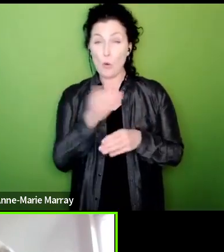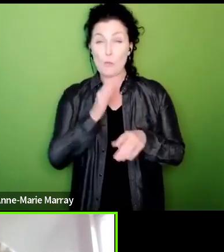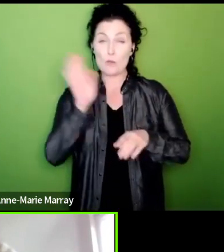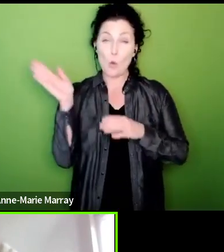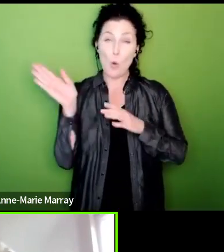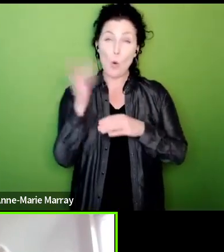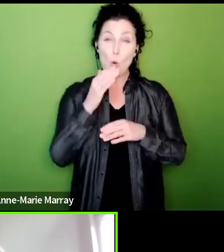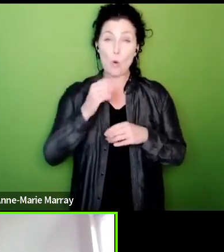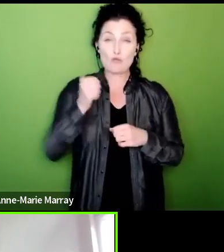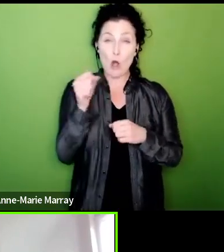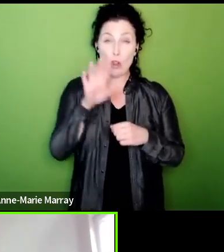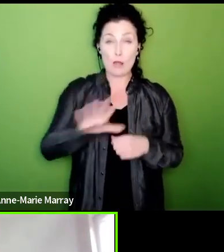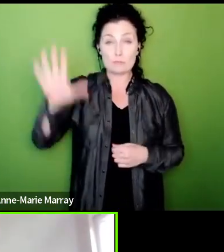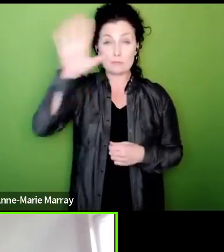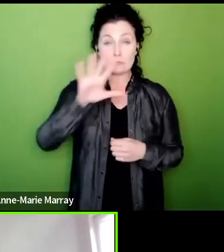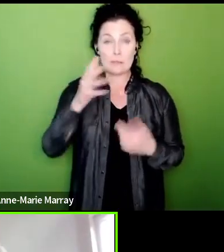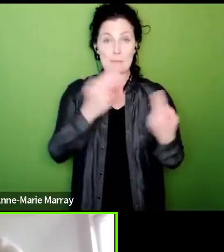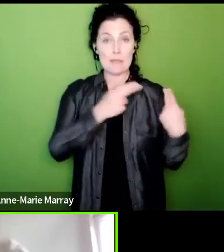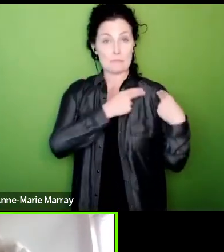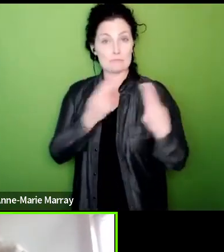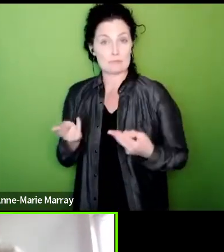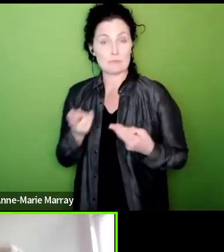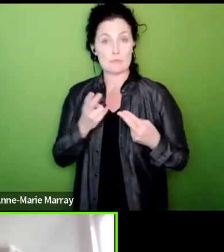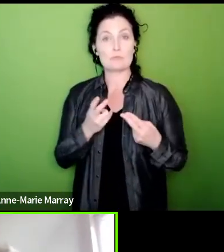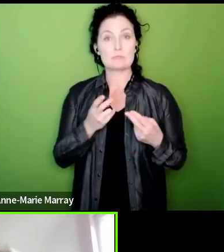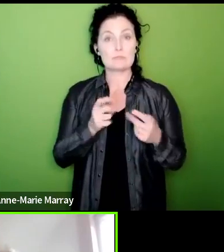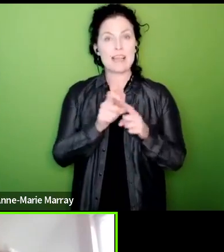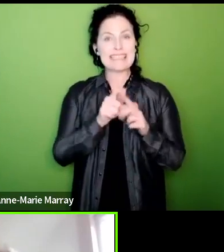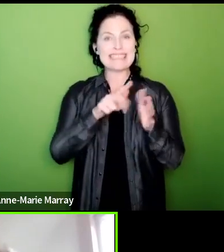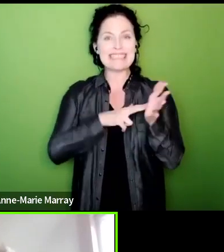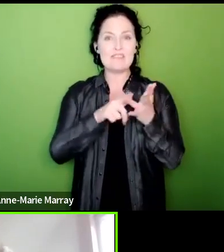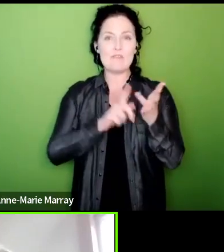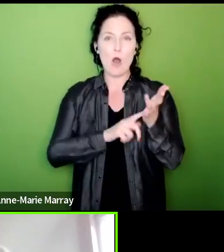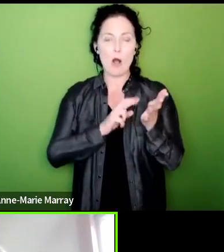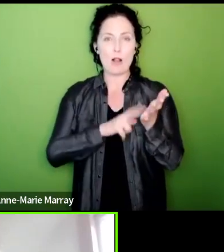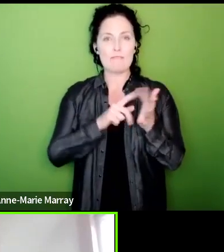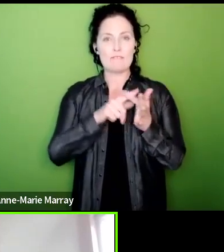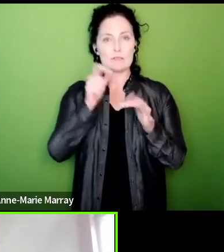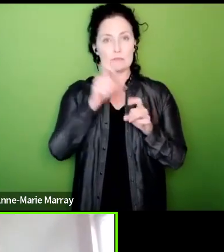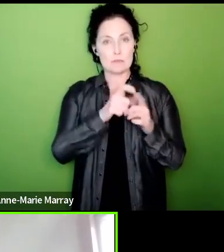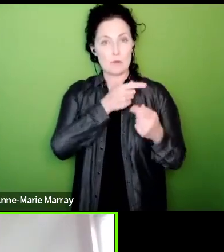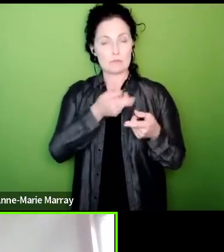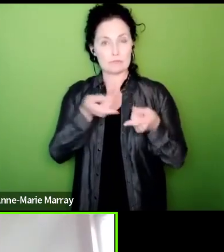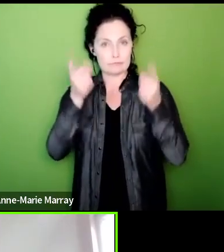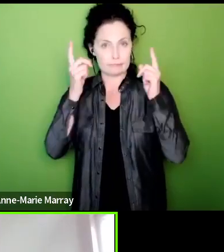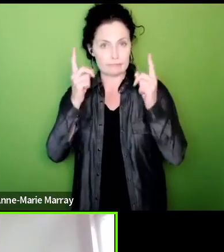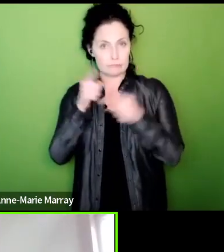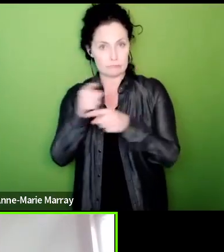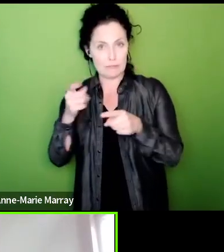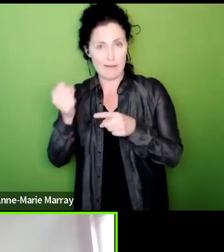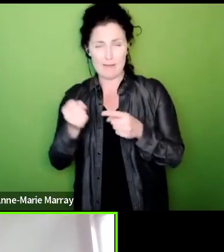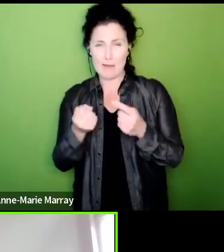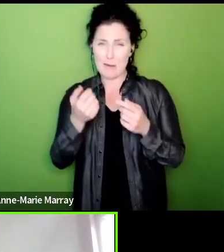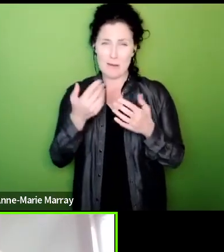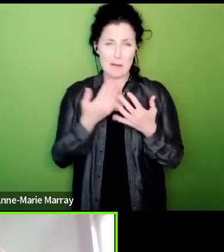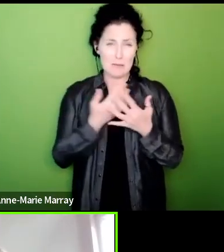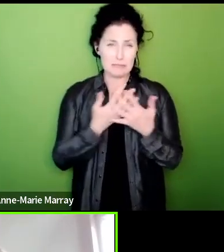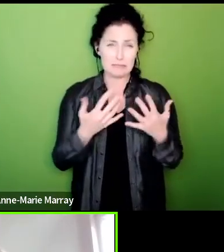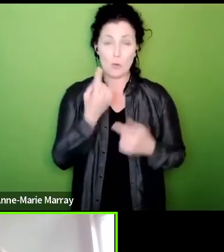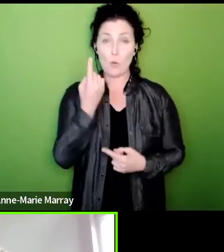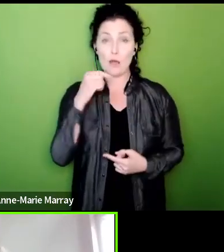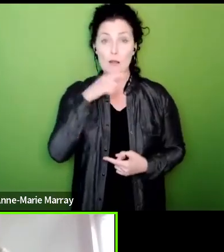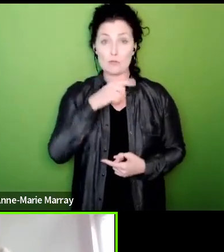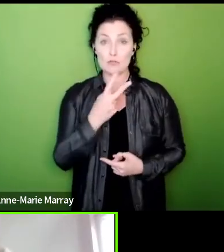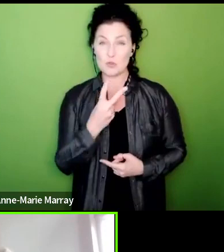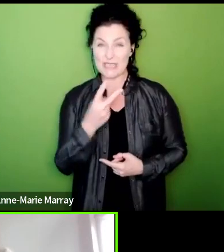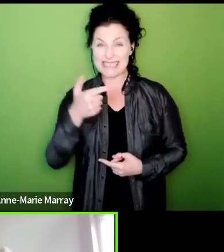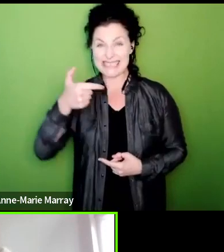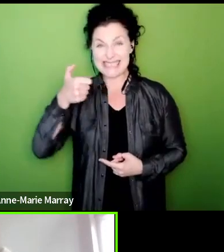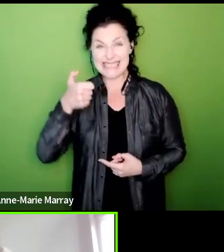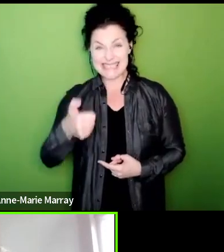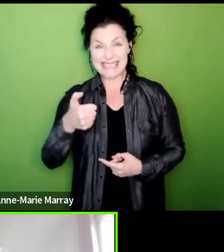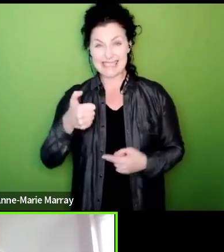had delegated or devolved authority in Scotland and many many more areas 126 areas that have PCS